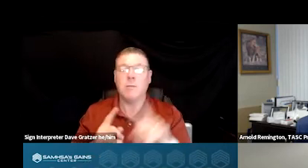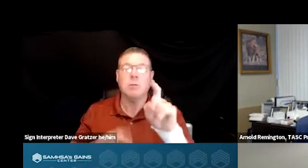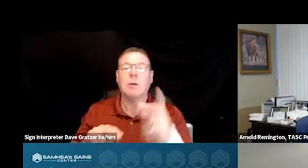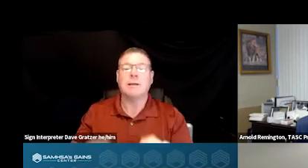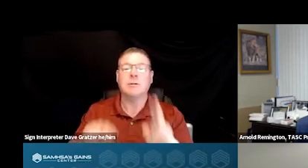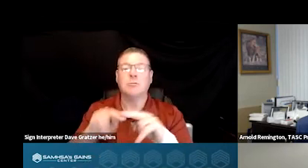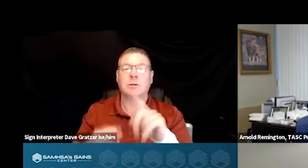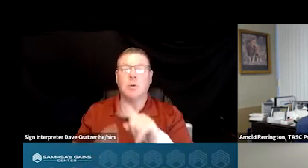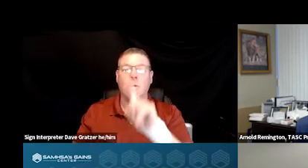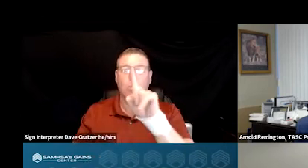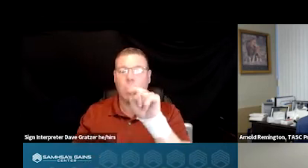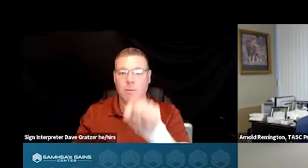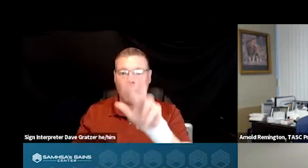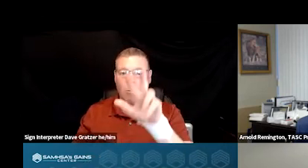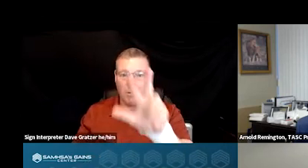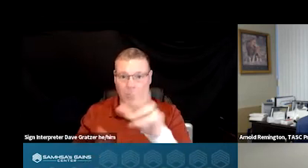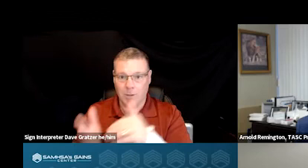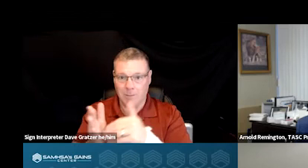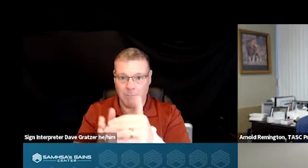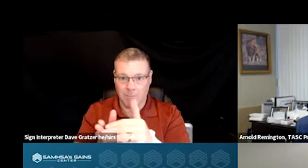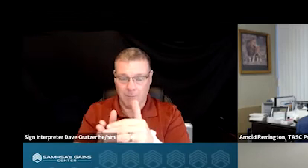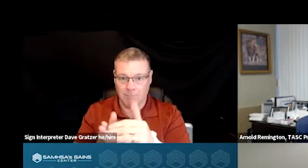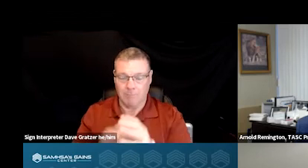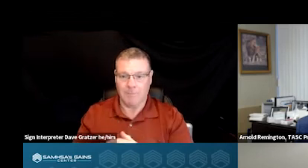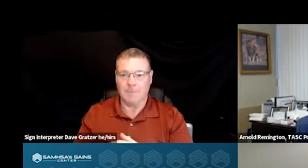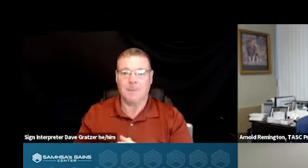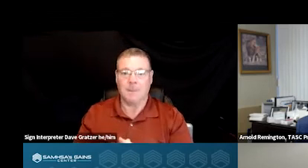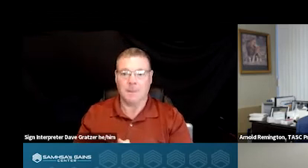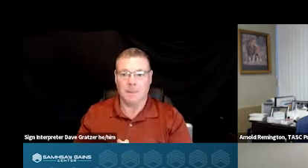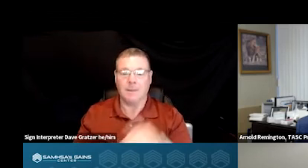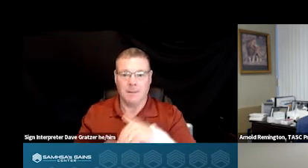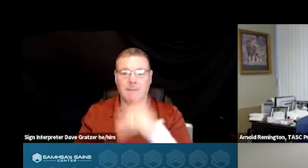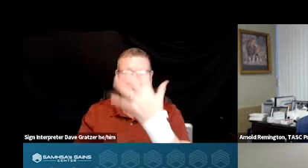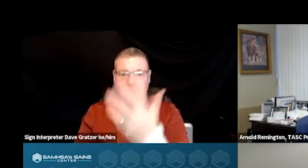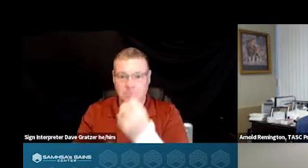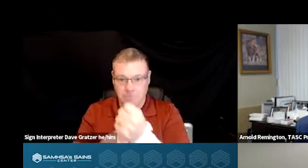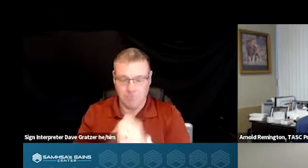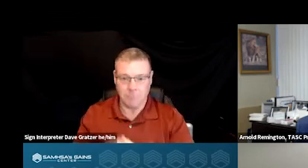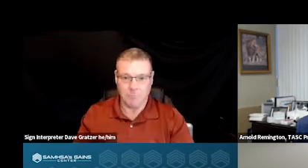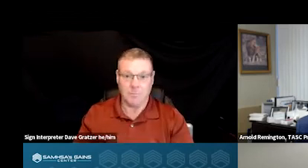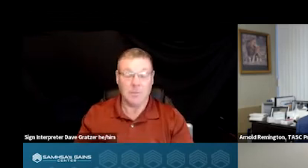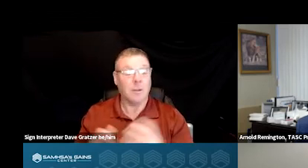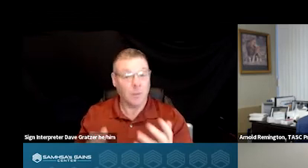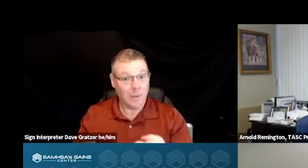to 1.3 million calls by in five years. So an increase of fivefold,